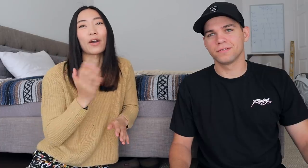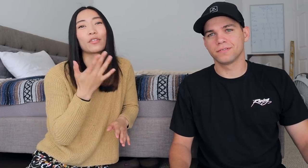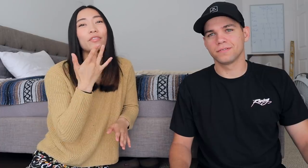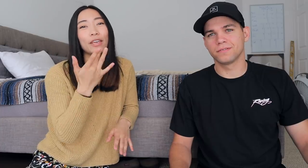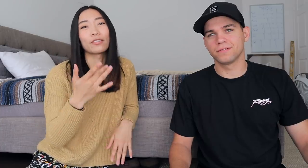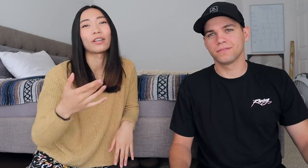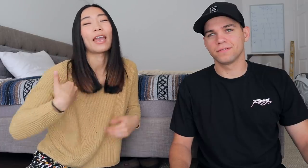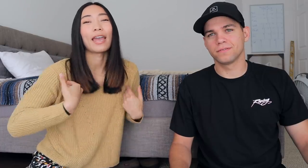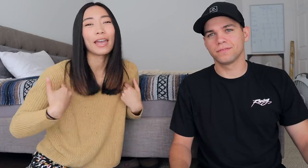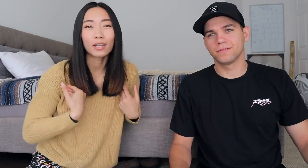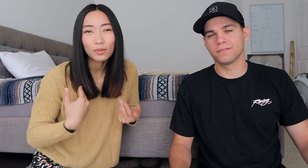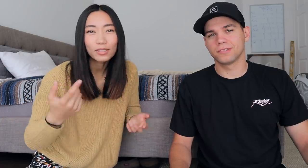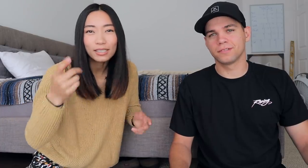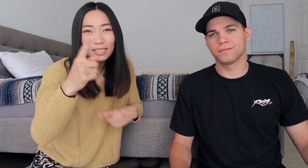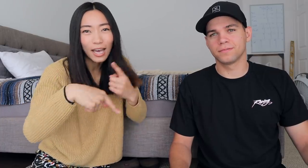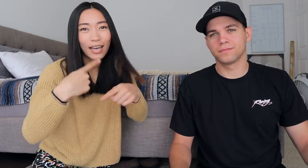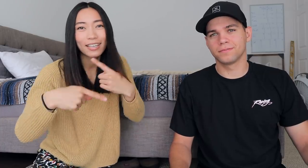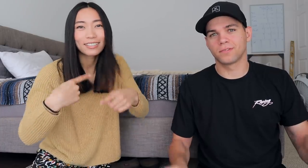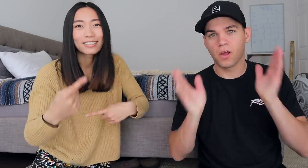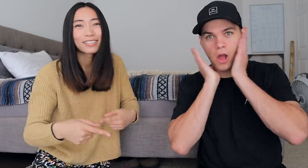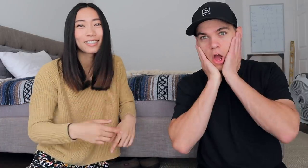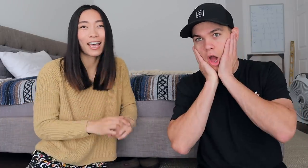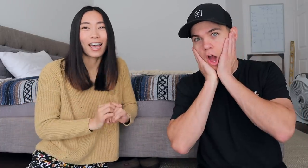favorite animal signs